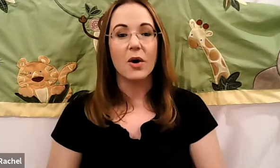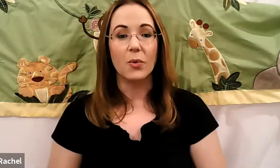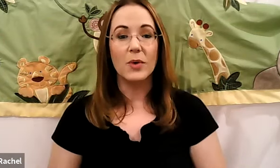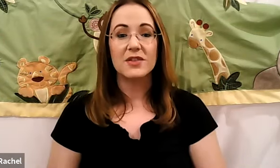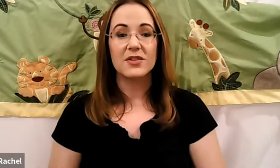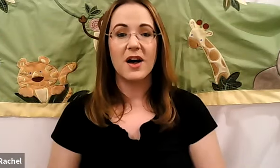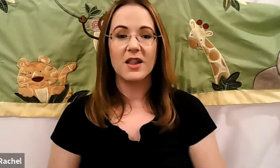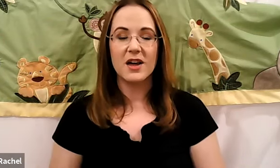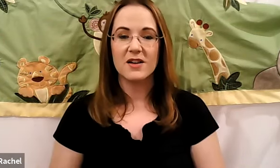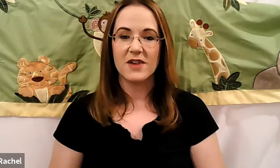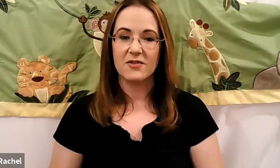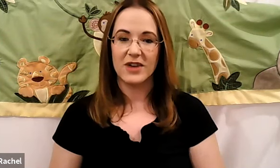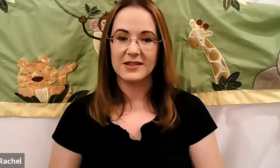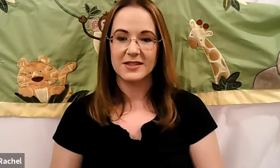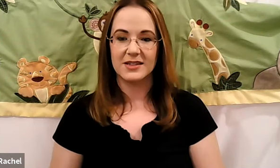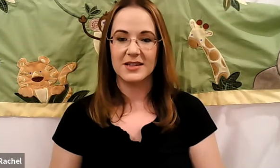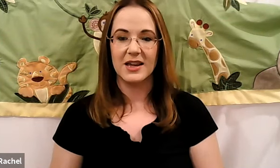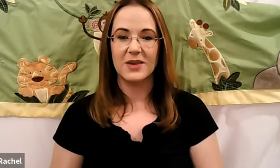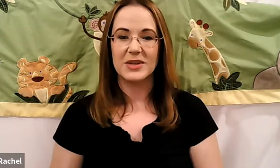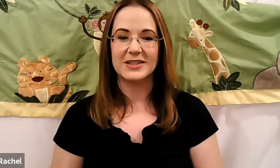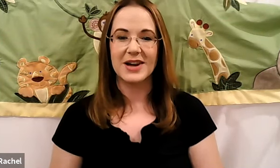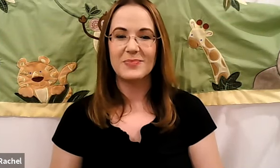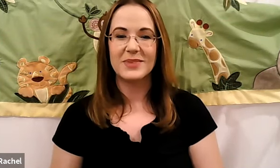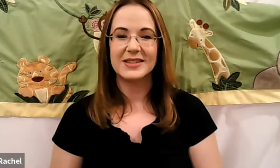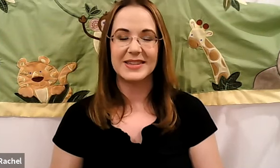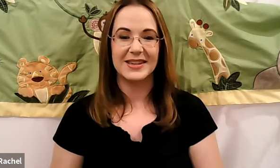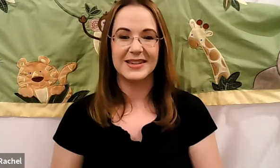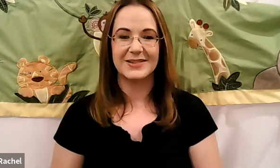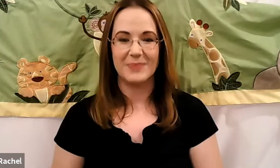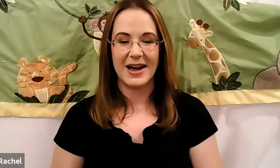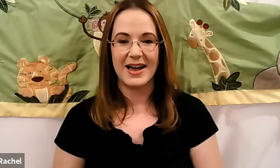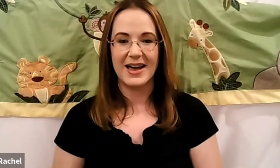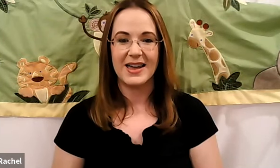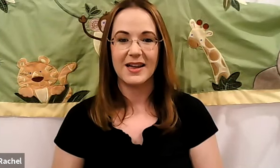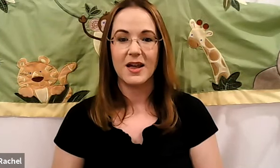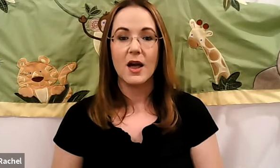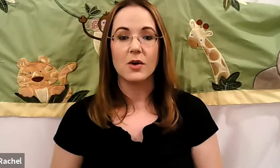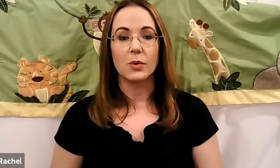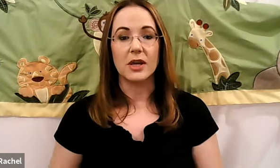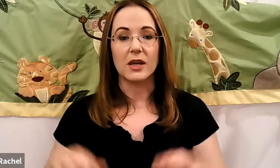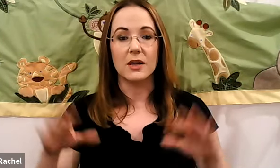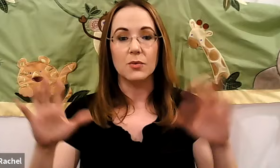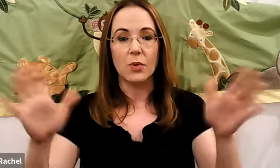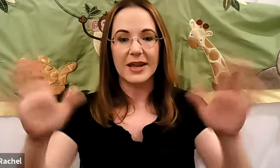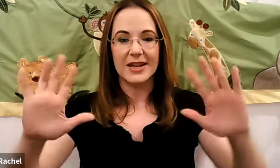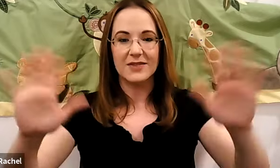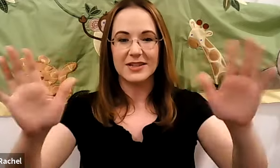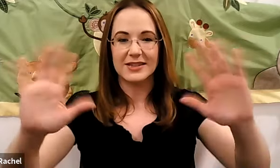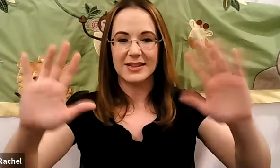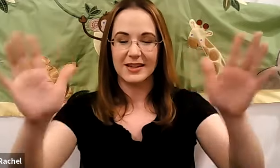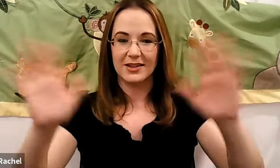Rachel: With all of our friends, today we stunk fencing. Goodbye. We wave and sinker.